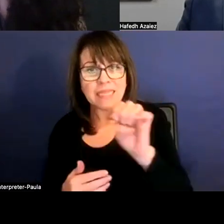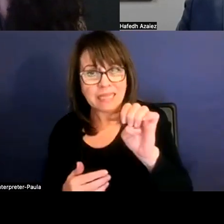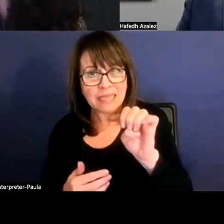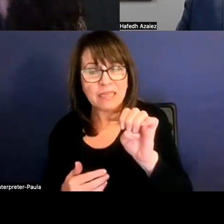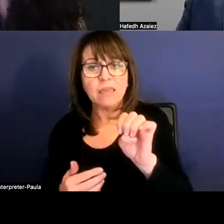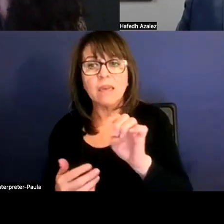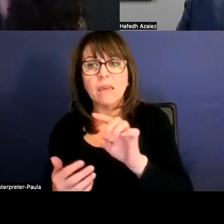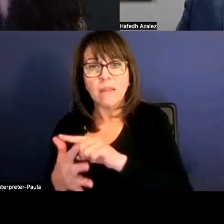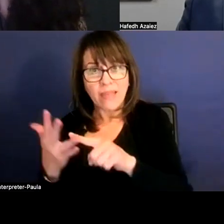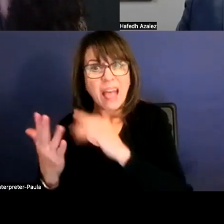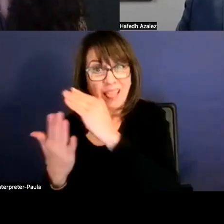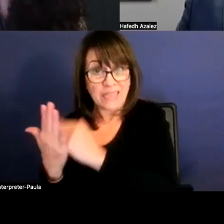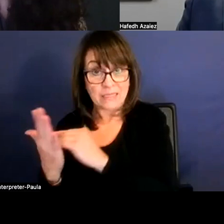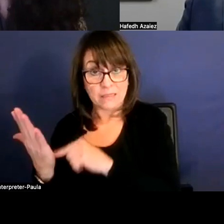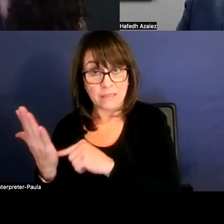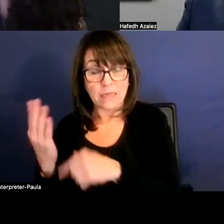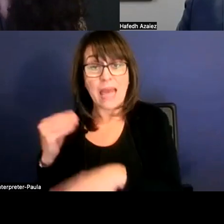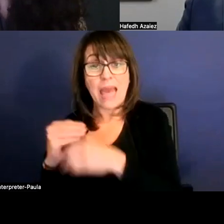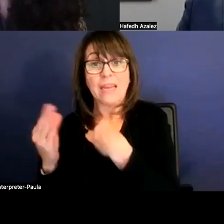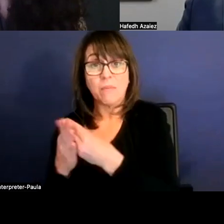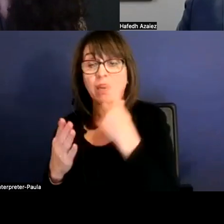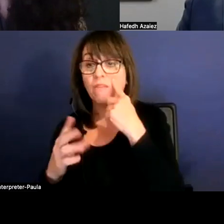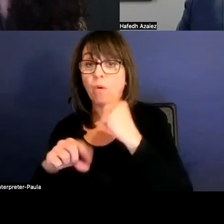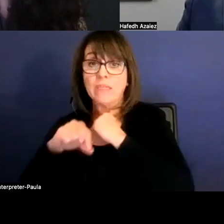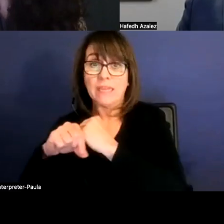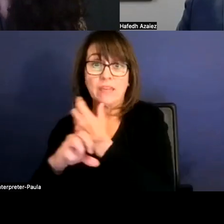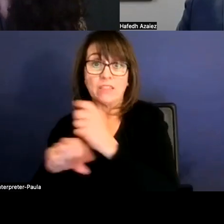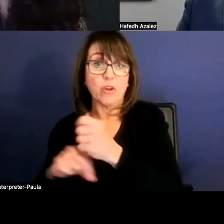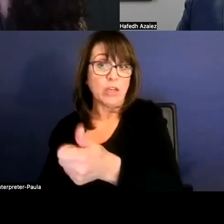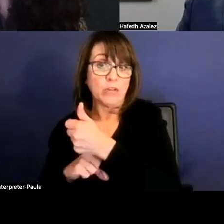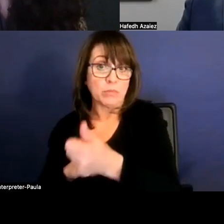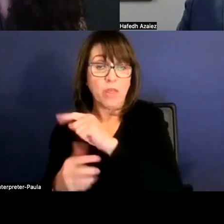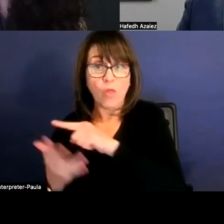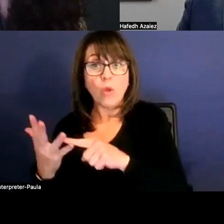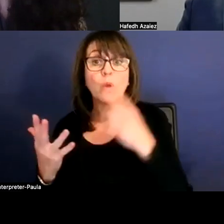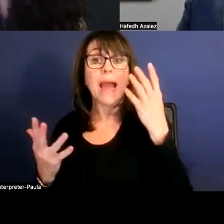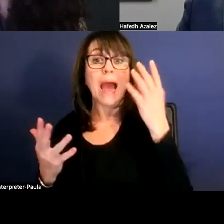And we also get additional dollars for safety and security and transportation. Those are outside of the basic allotment.